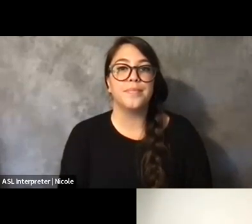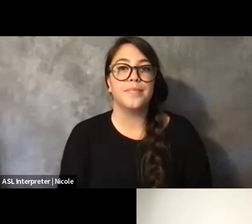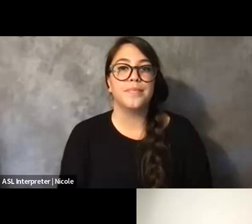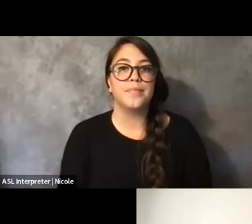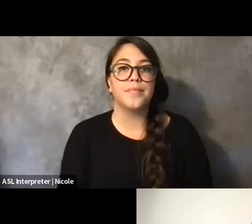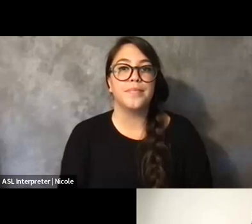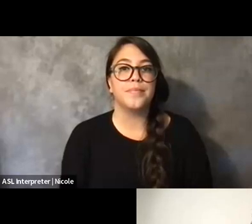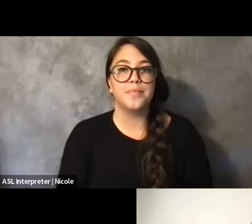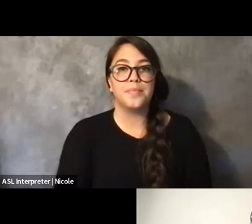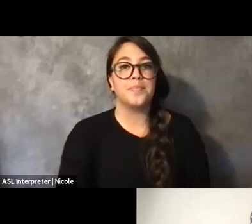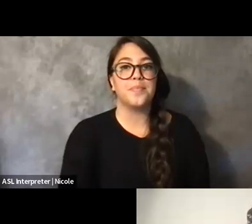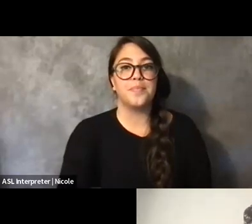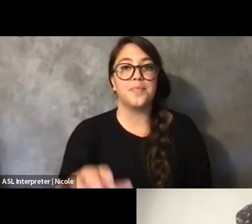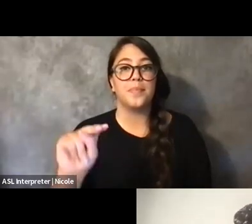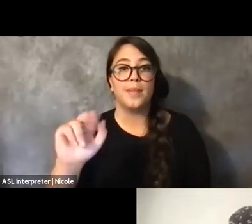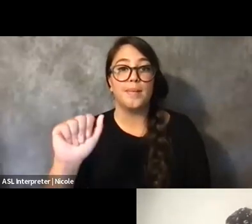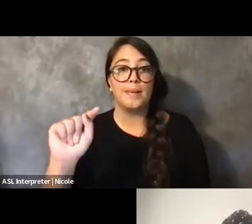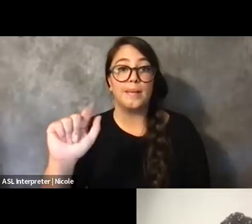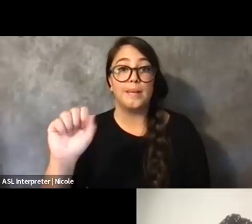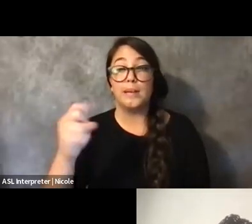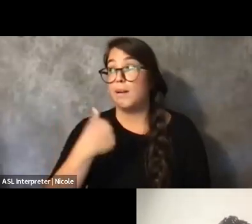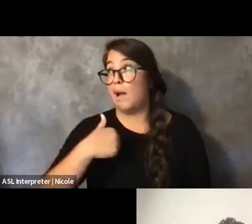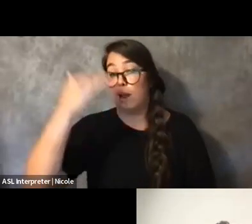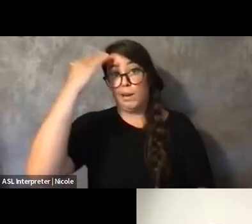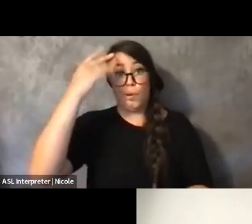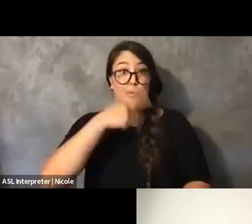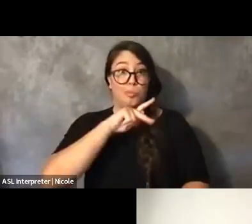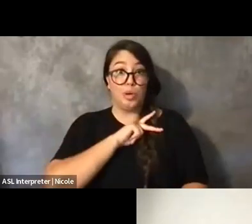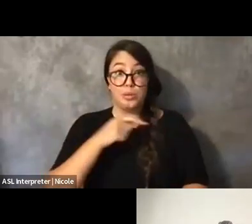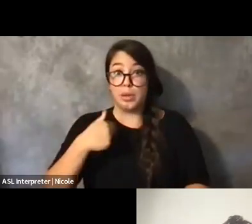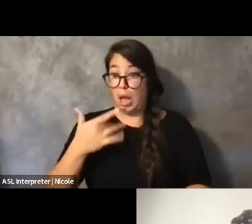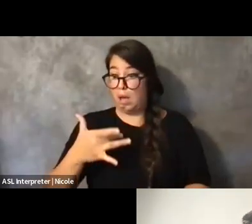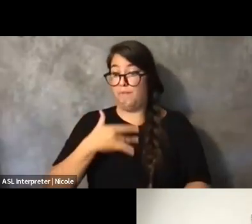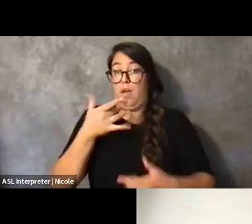Yeah, I know, for me, I hit a wall of tired. My body's like, go be horizontal.